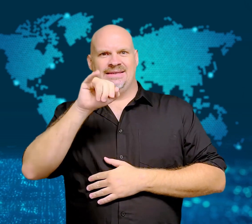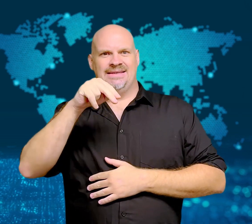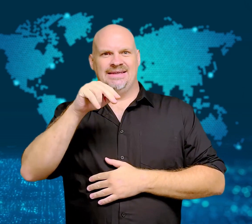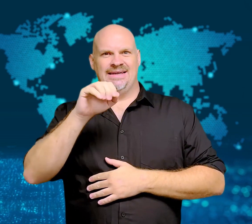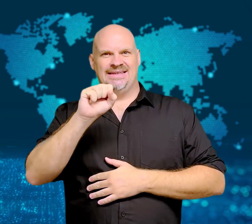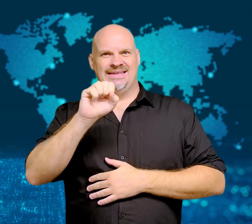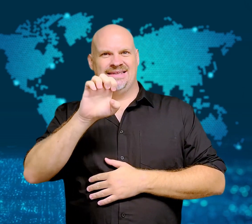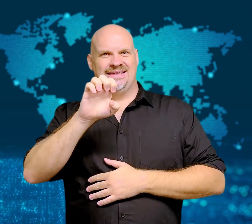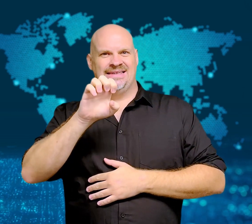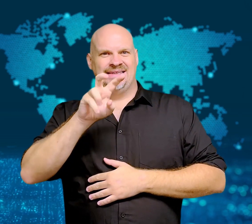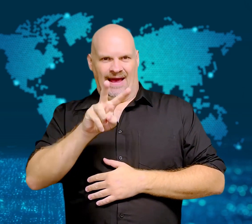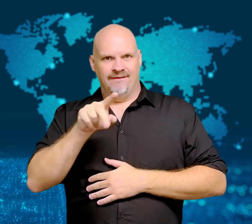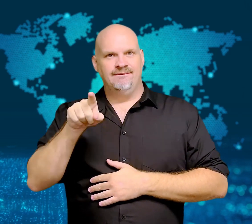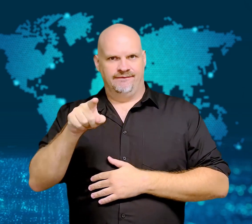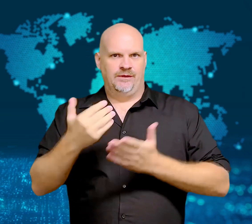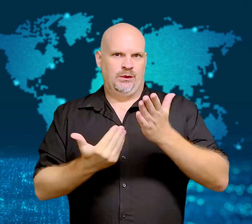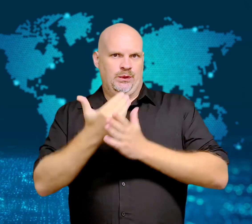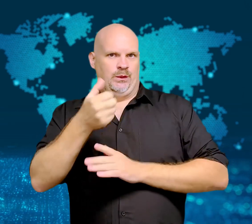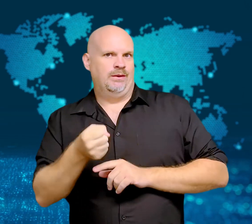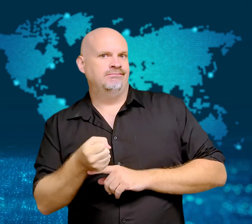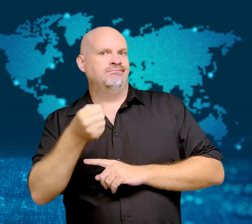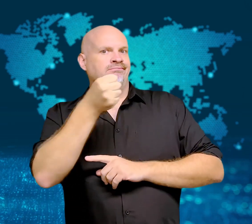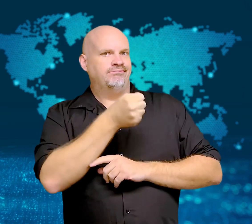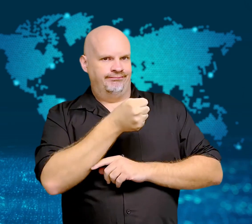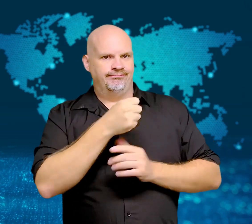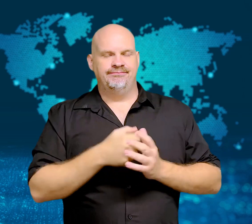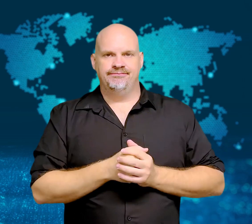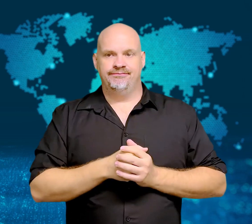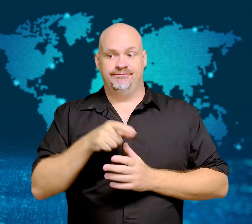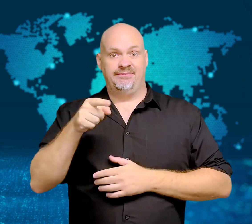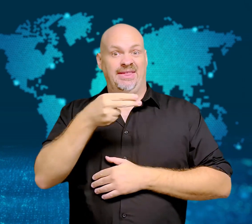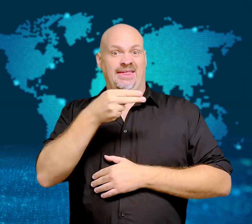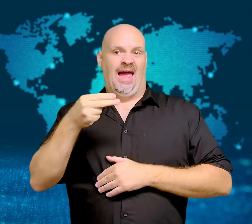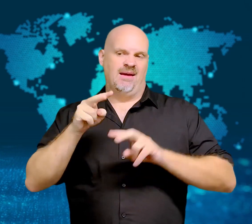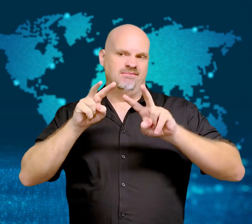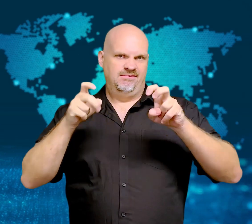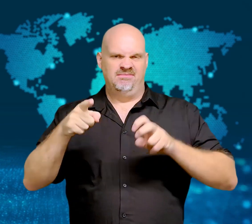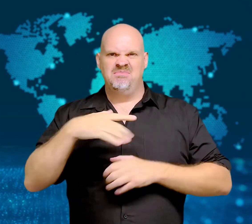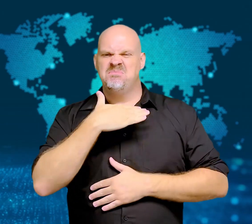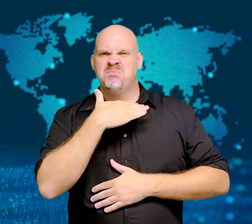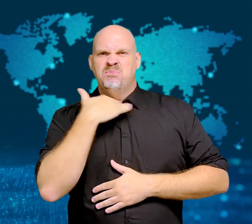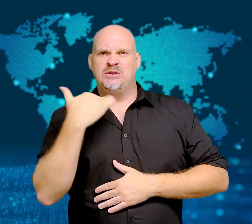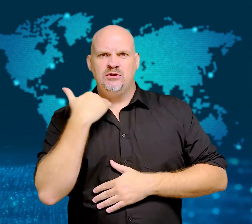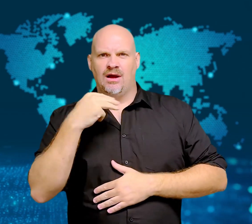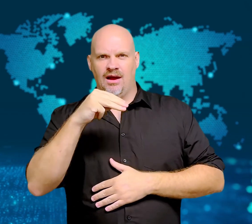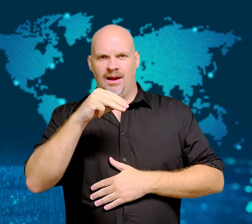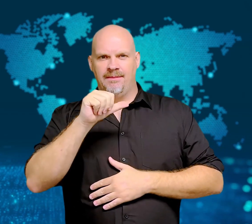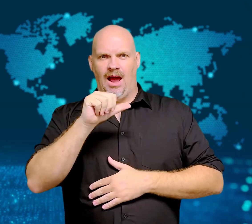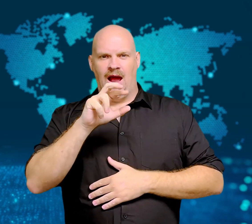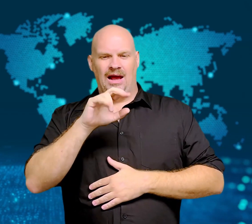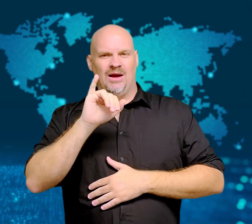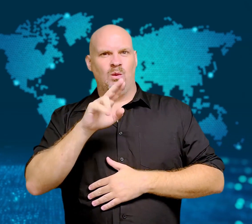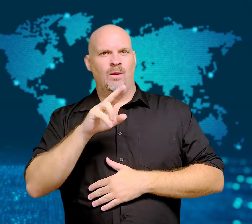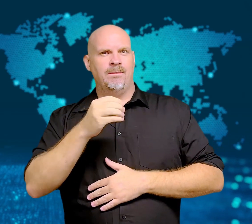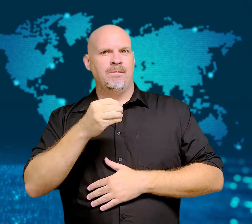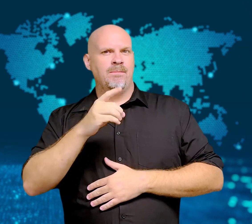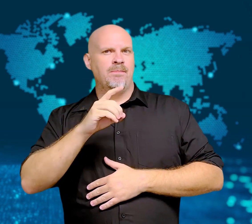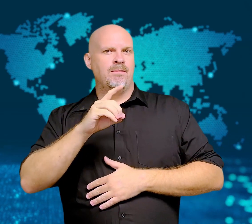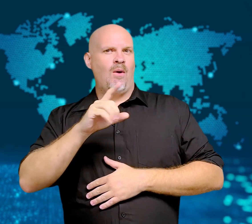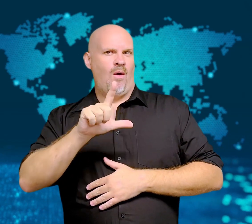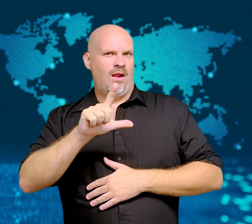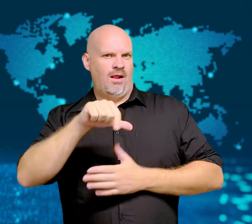He has been nicknamed "the Butcher of Mariupol" because of the brutality of